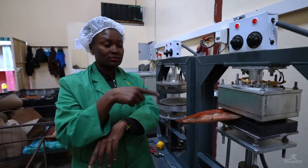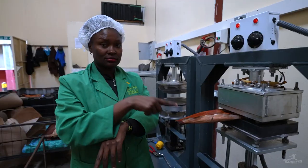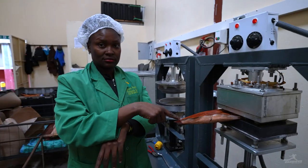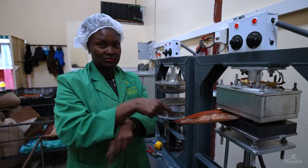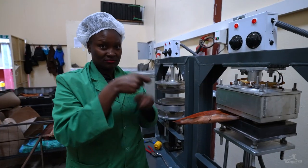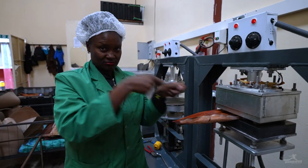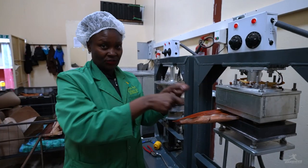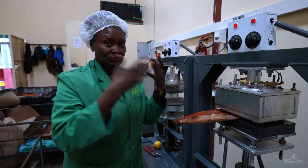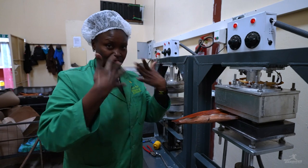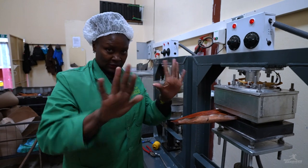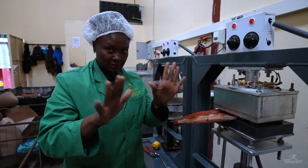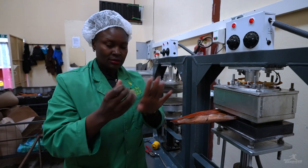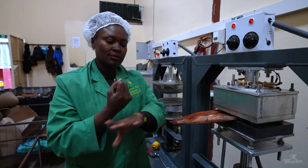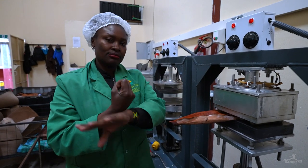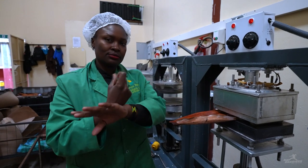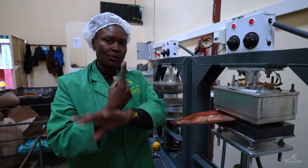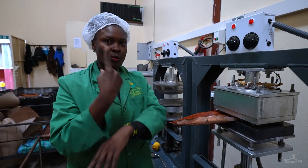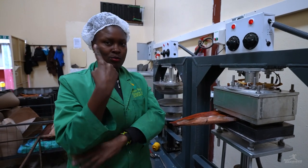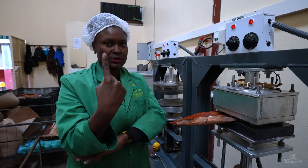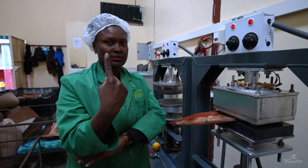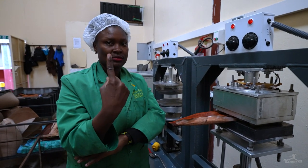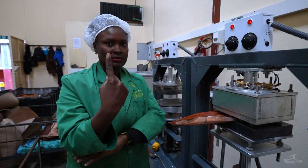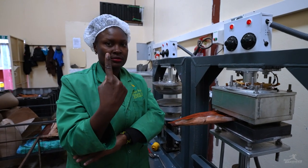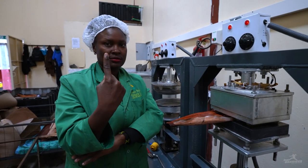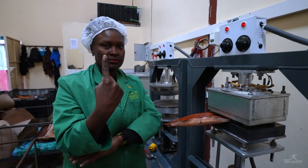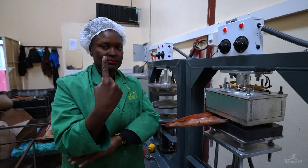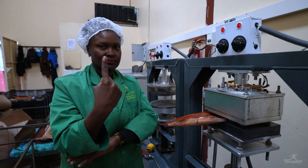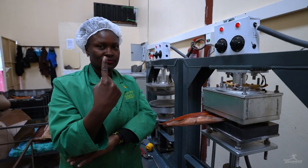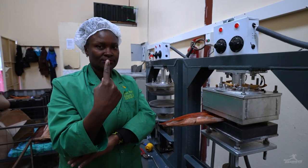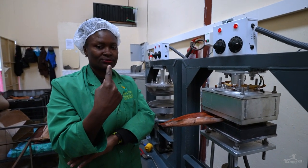I put it in the machine like this and then I wait one minute.